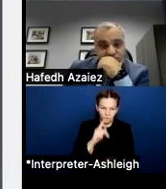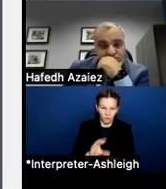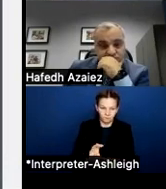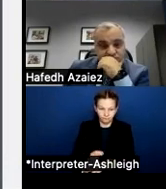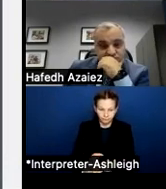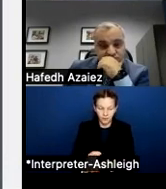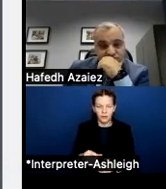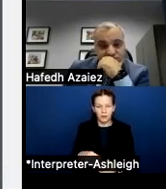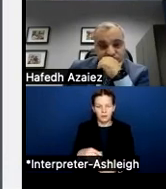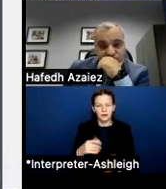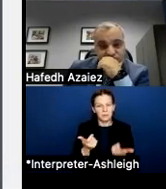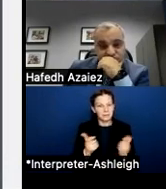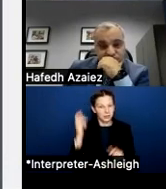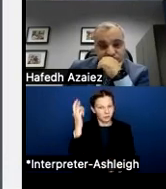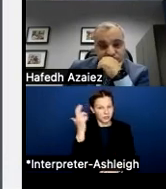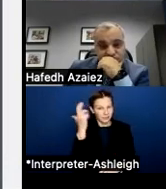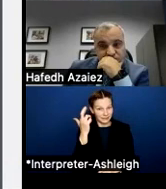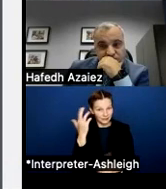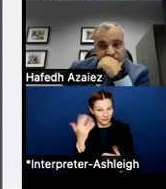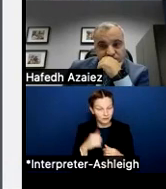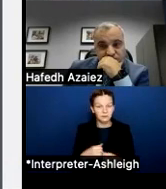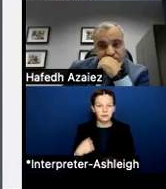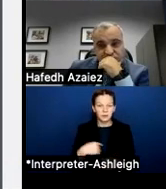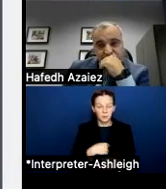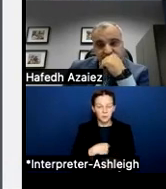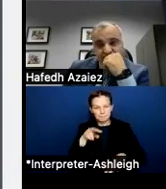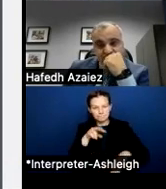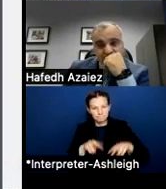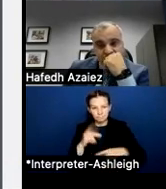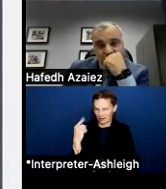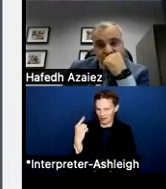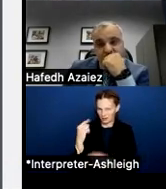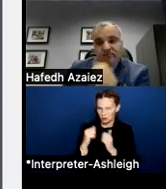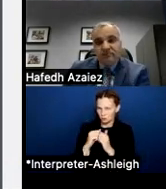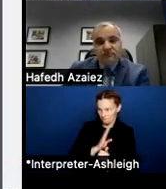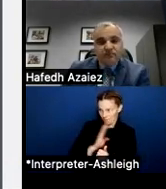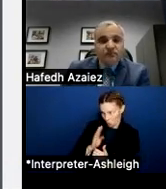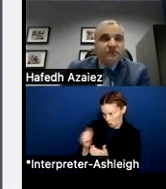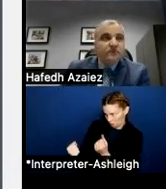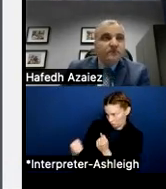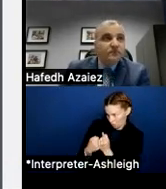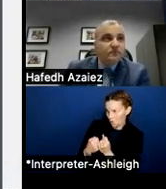we really determined last year with our board support that we really needed to focus